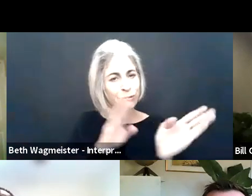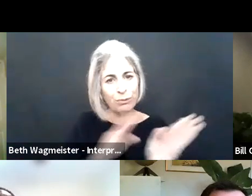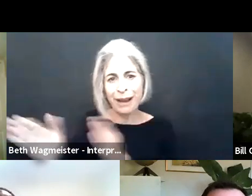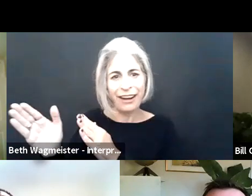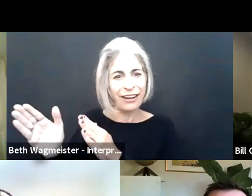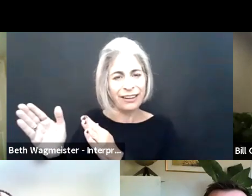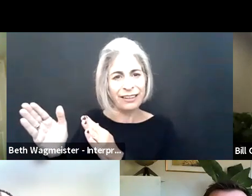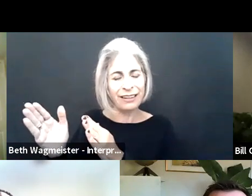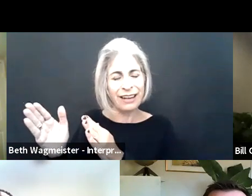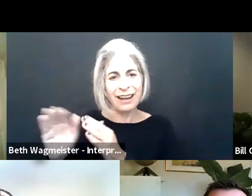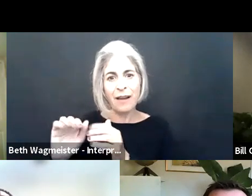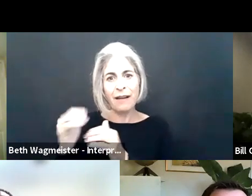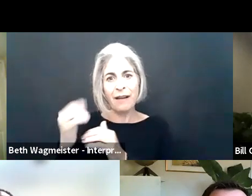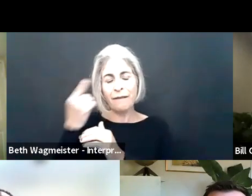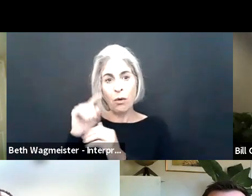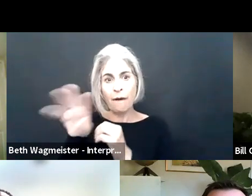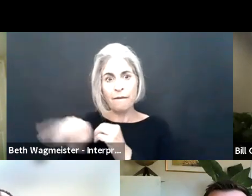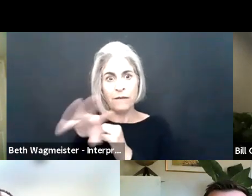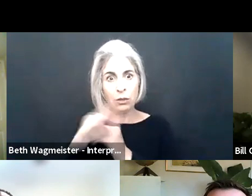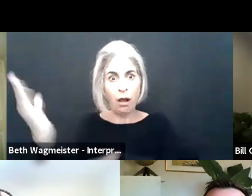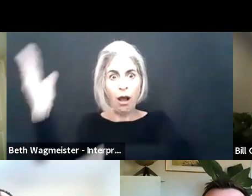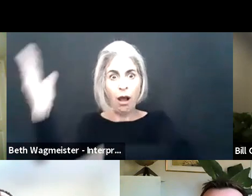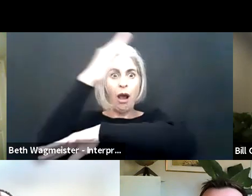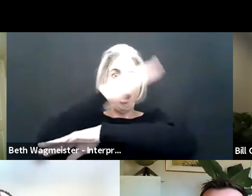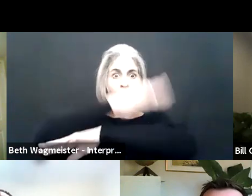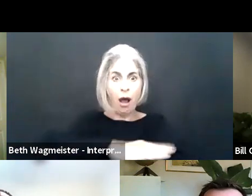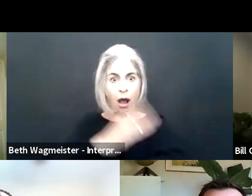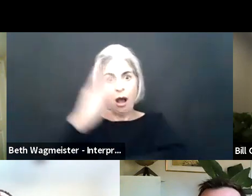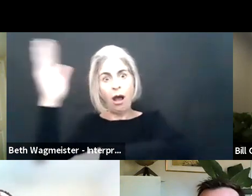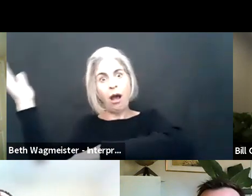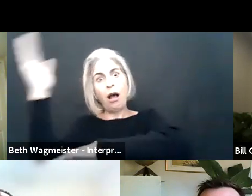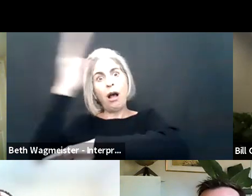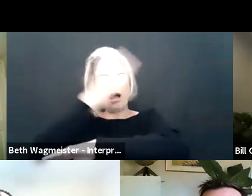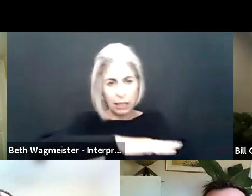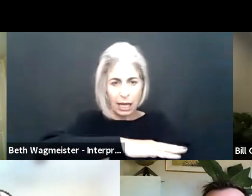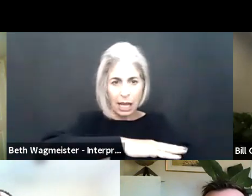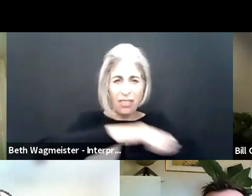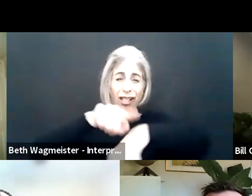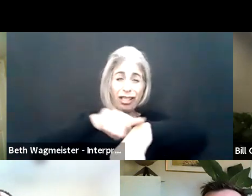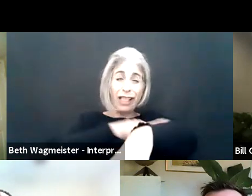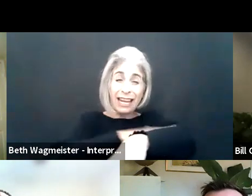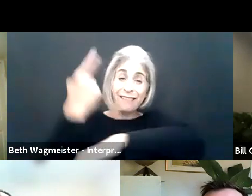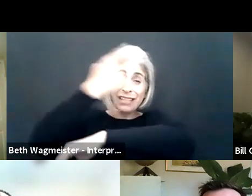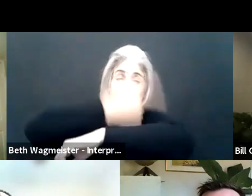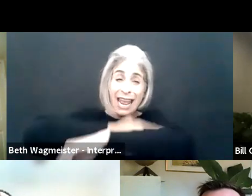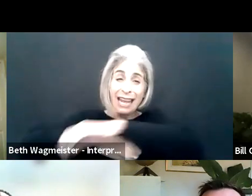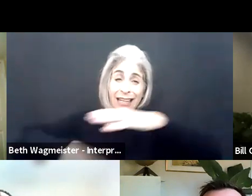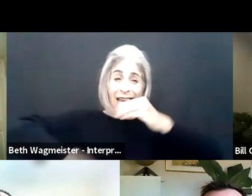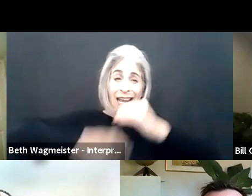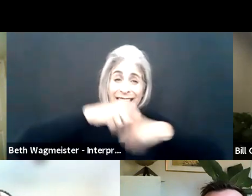I spend my day job thinking about, but I don't think anyone's still prepared to the intensity of being on video calls